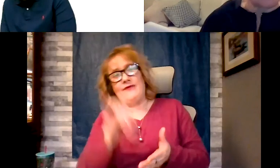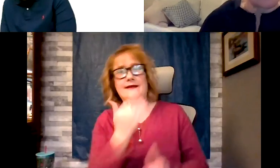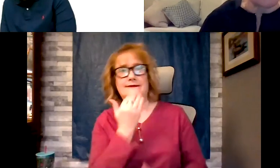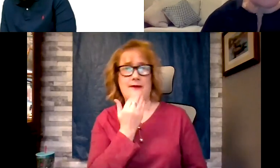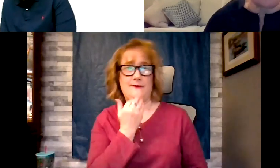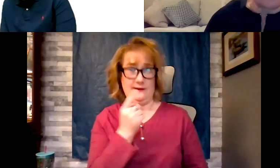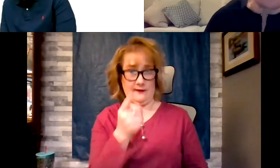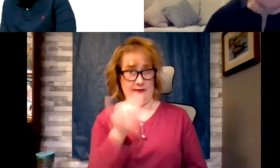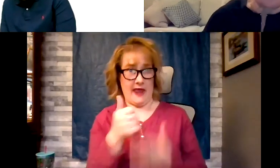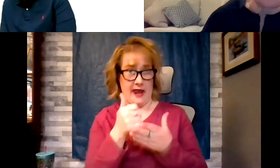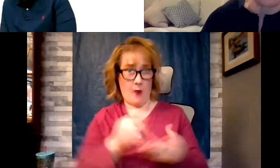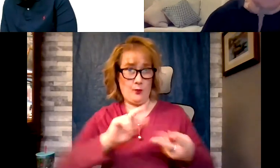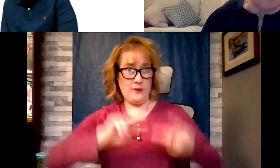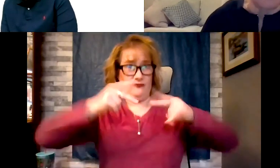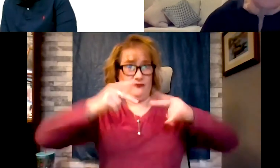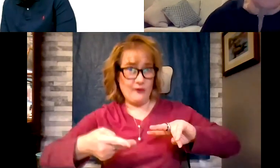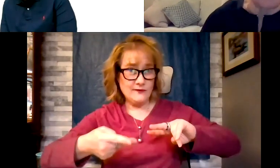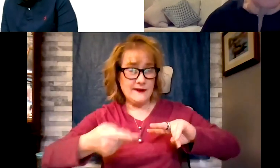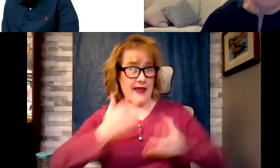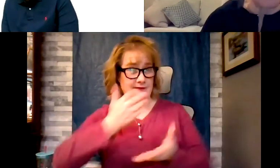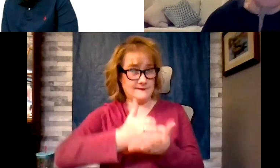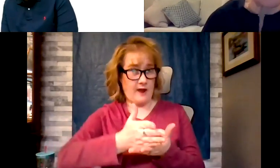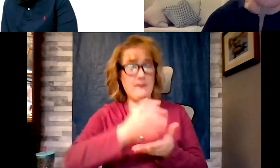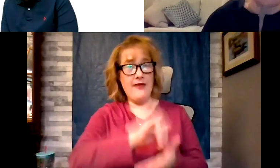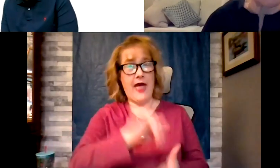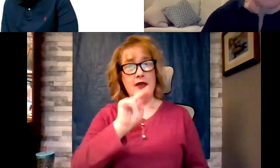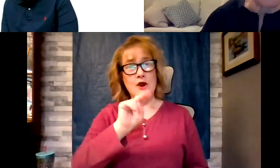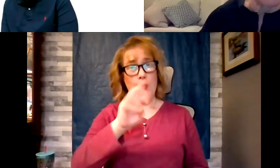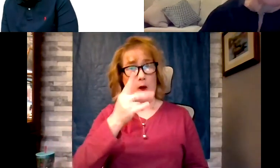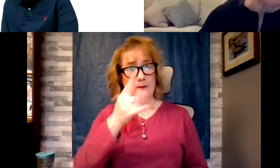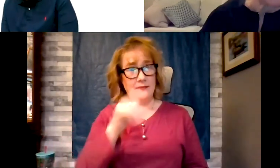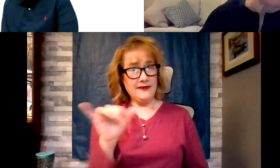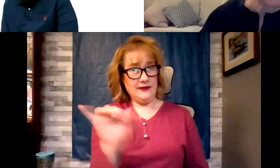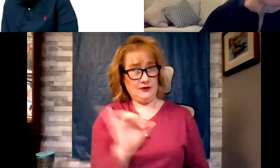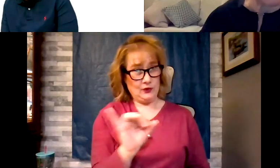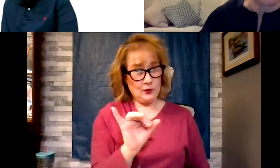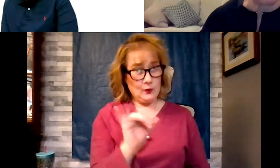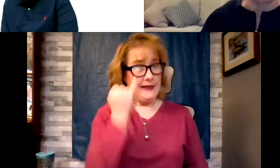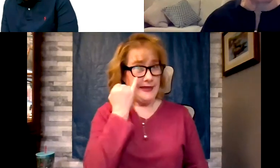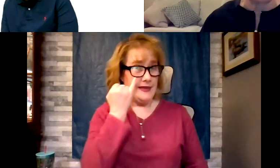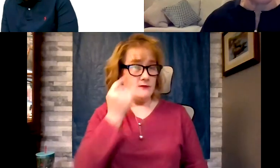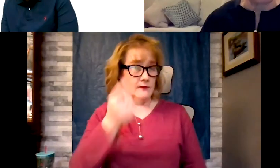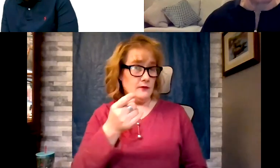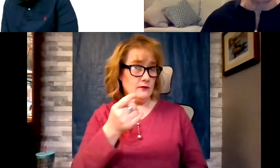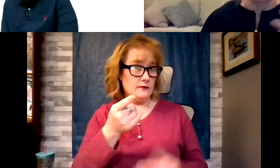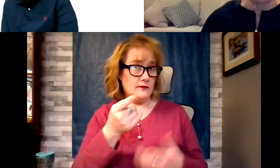well,? And stop it? Does -- can you reverse -- by reversing